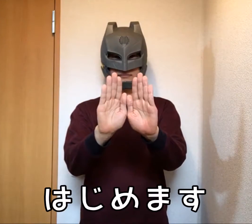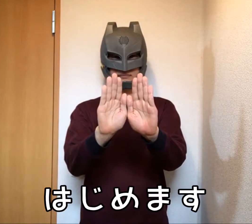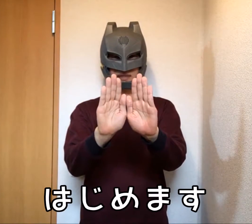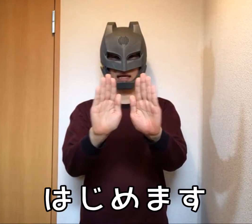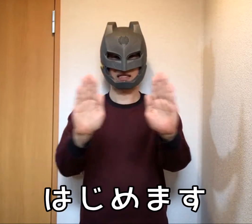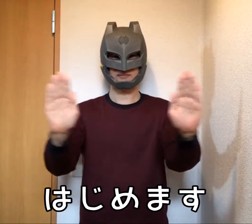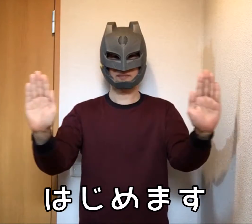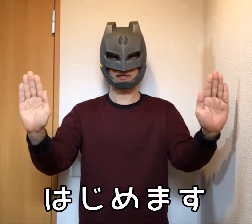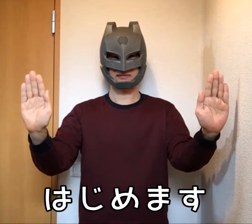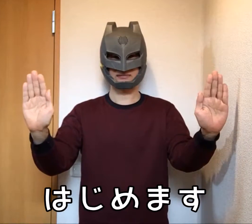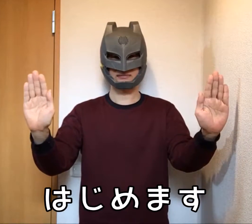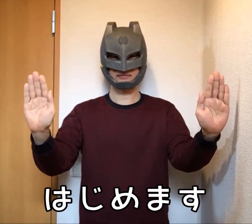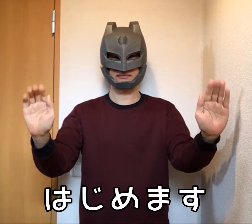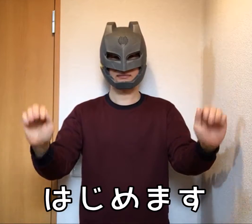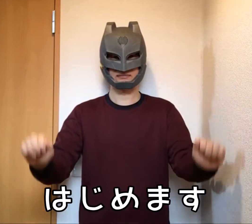Let's start